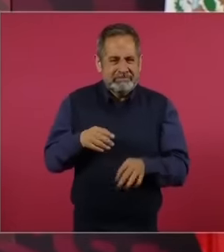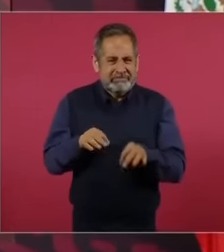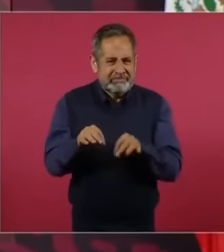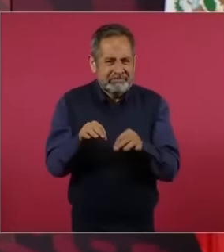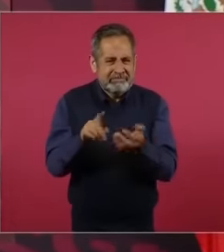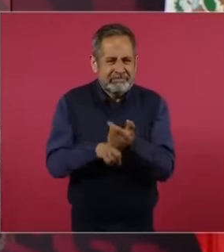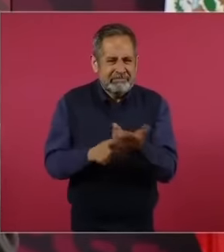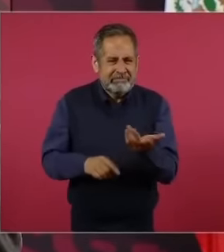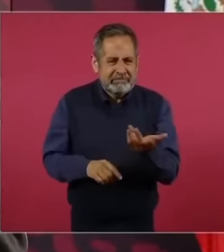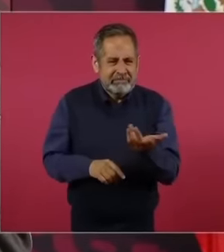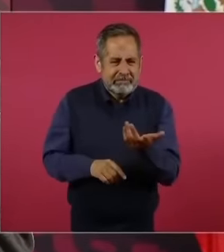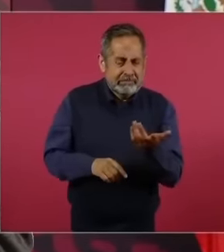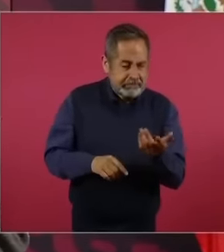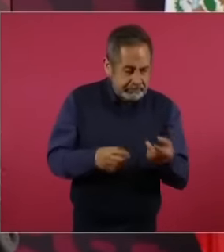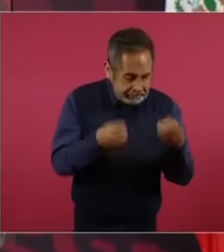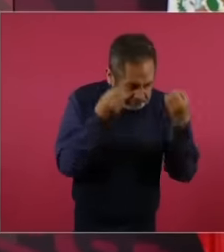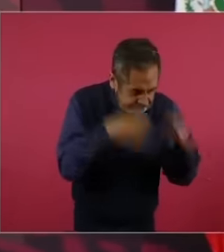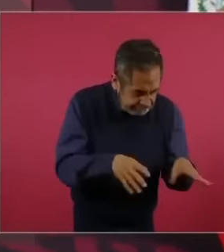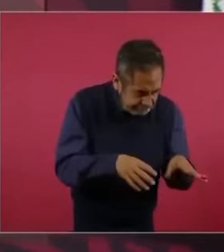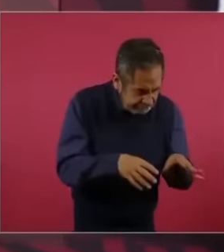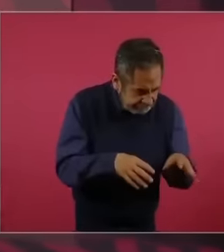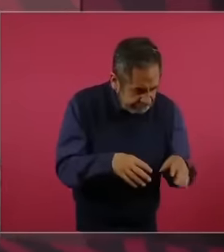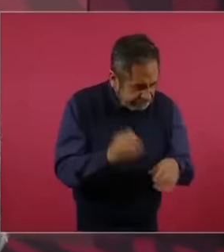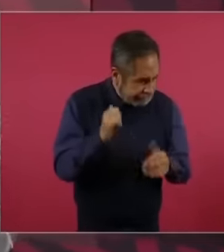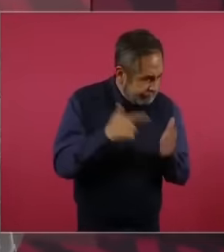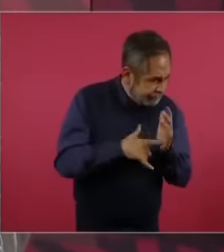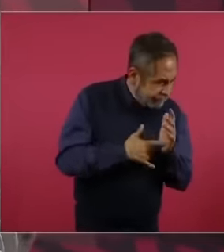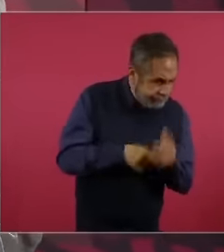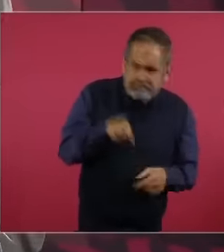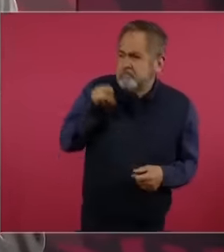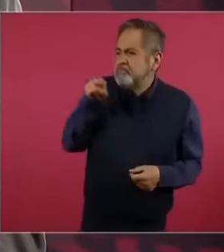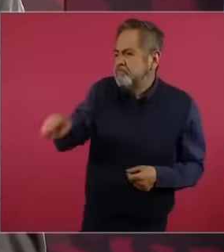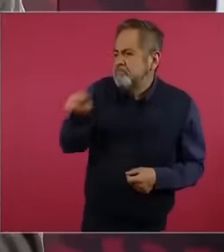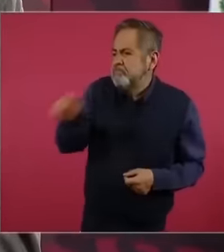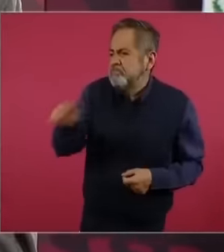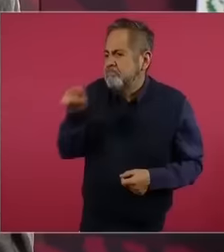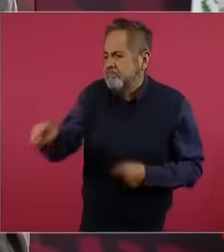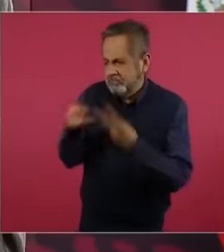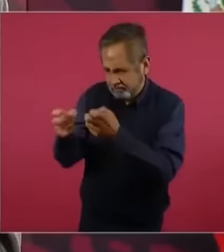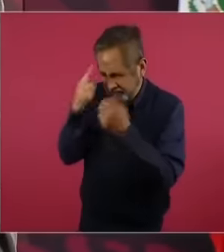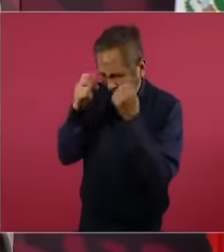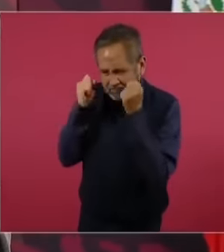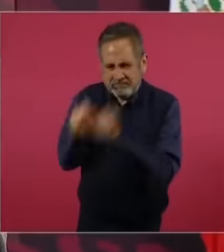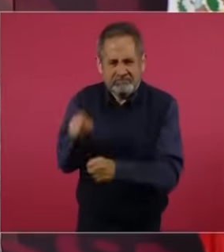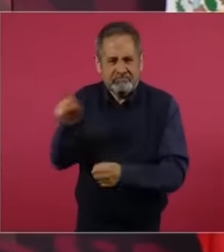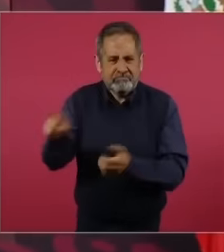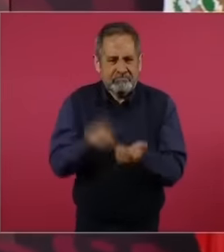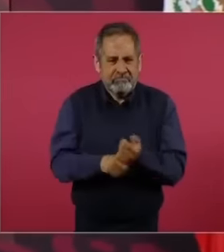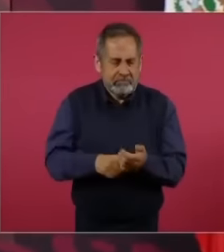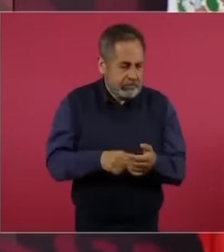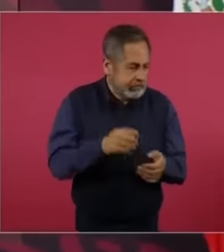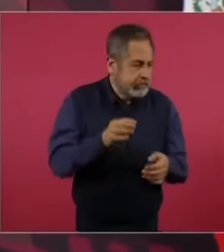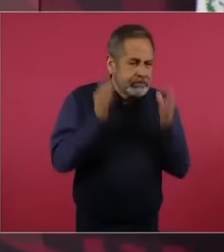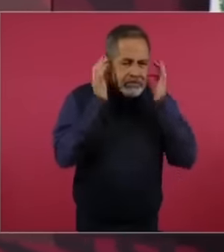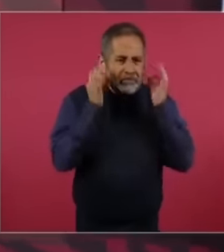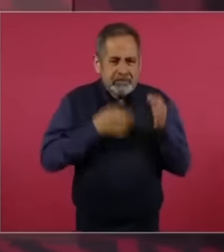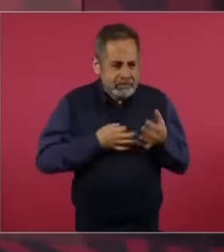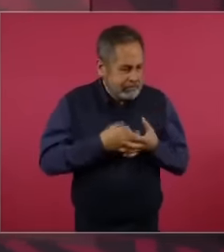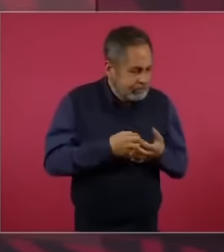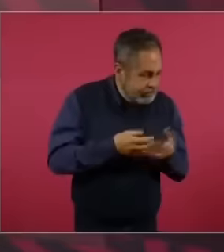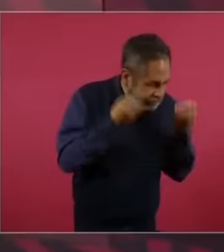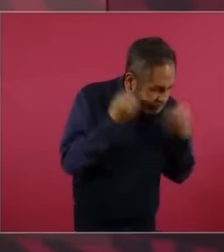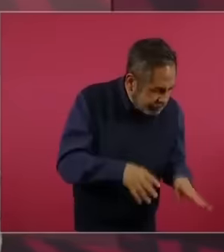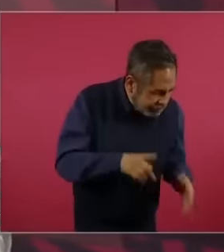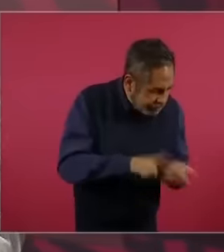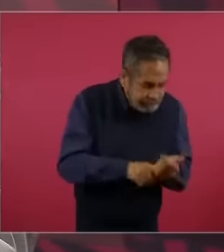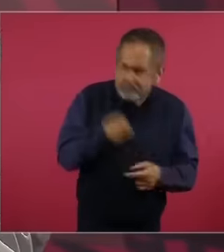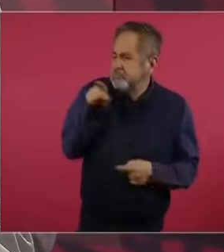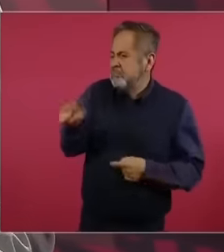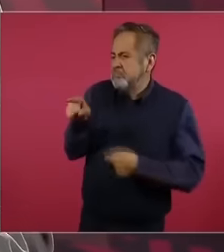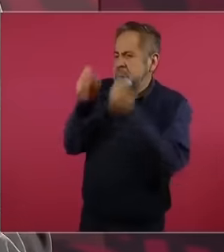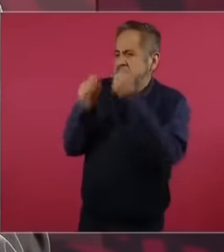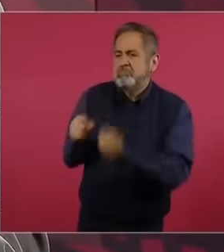I already lost I lost I lost I lost I lost I lost my wings I lost I lost